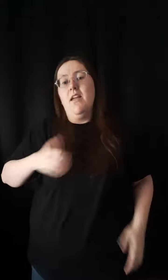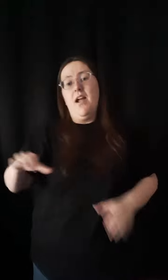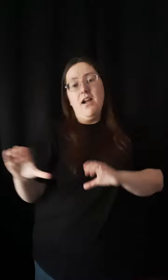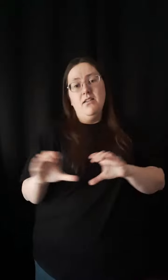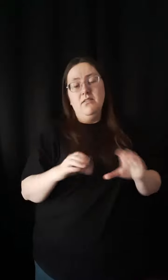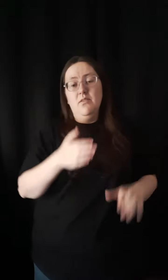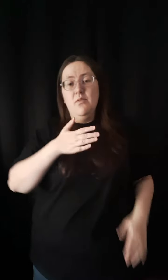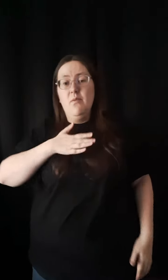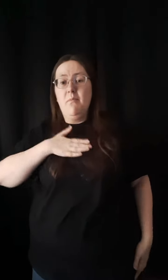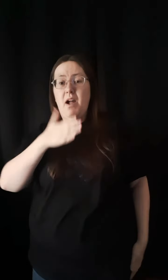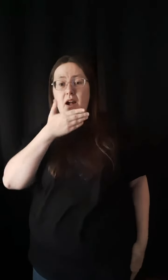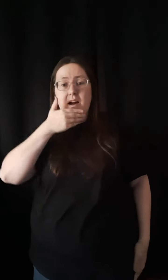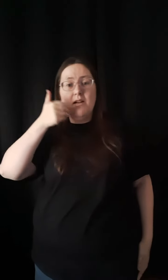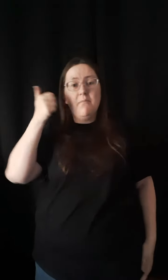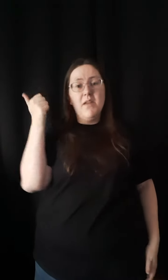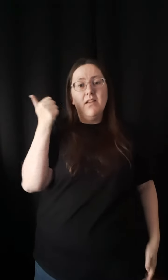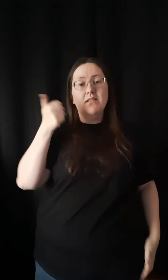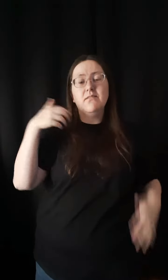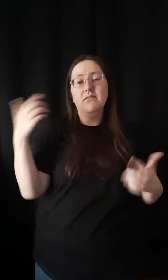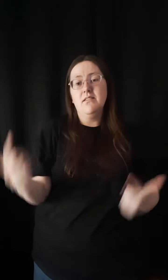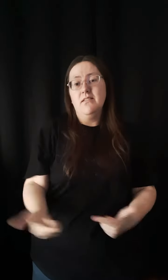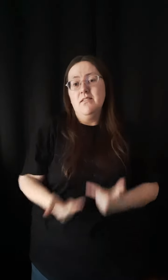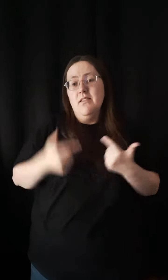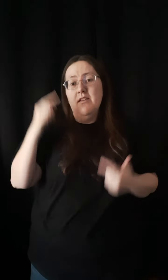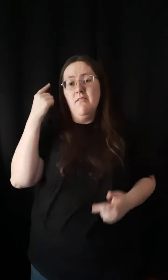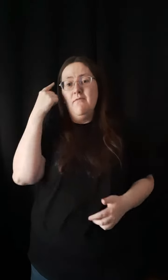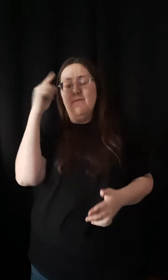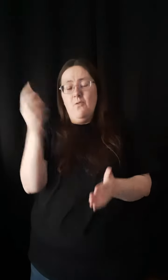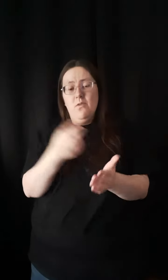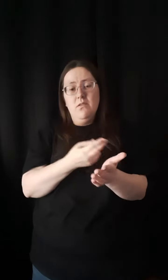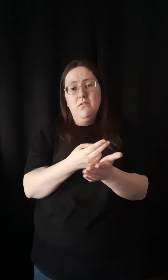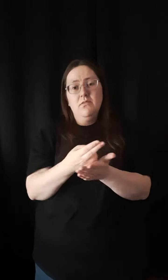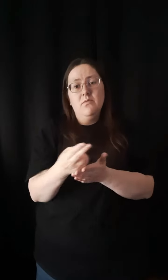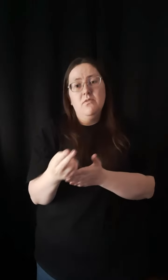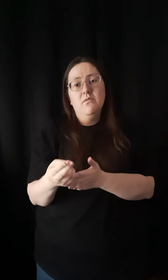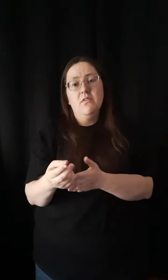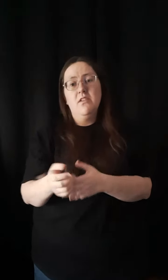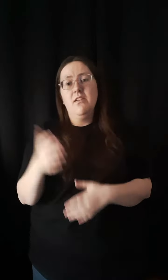Did I do my best to live for truth